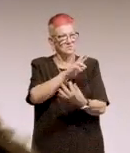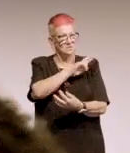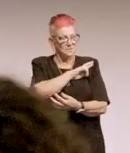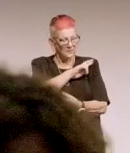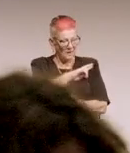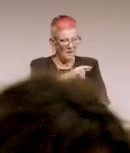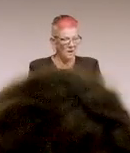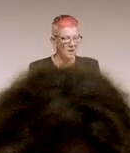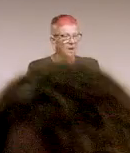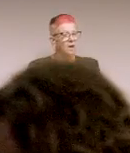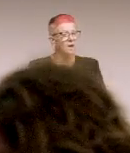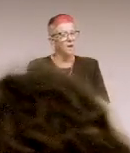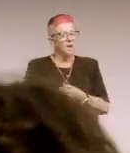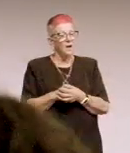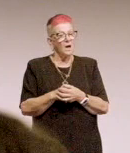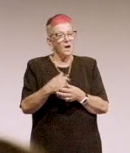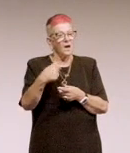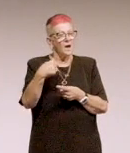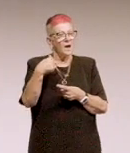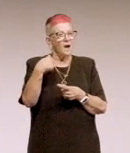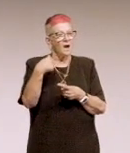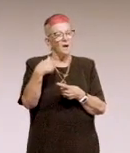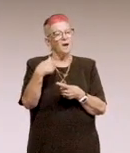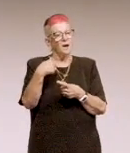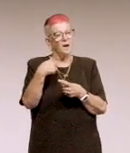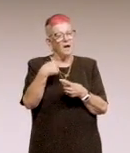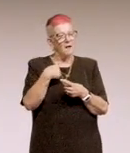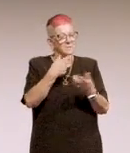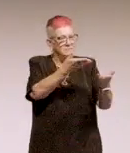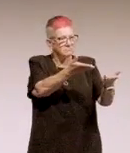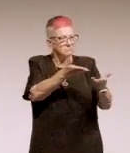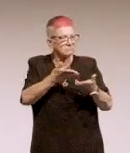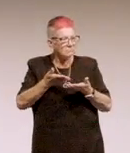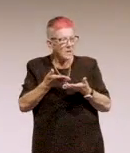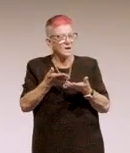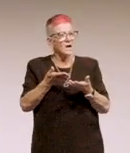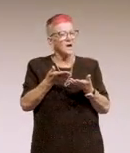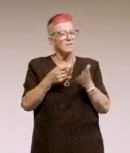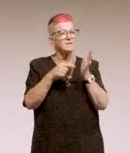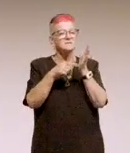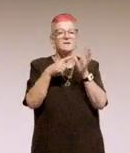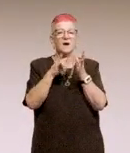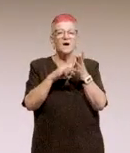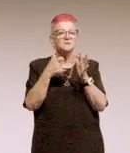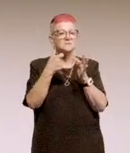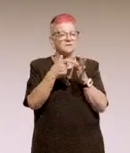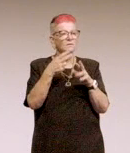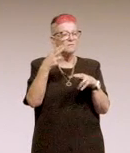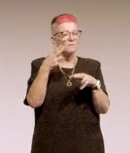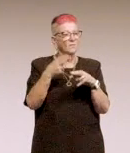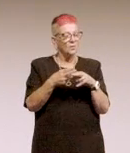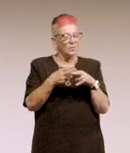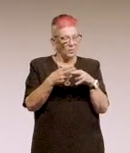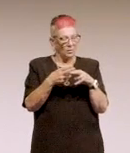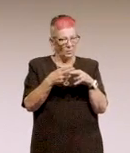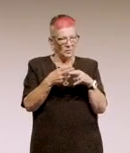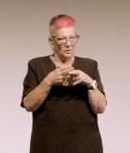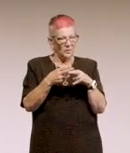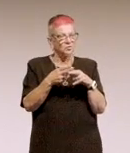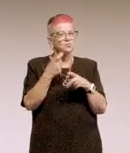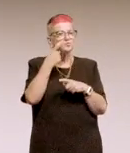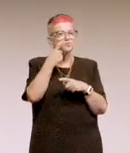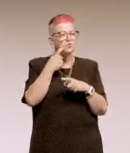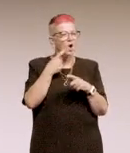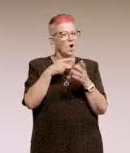And I've been tasked with the task, sorry, of trying to uplift capability